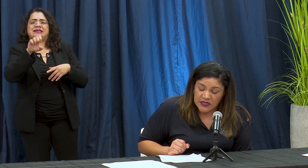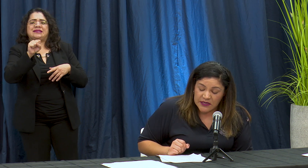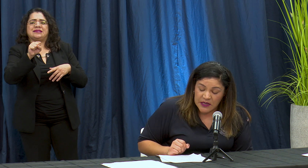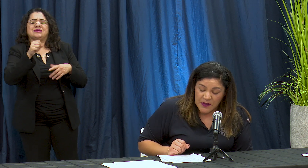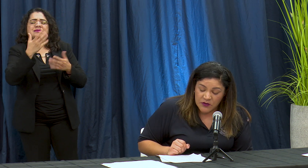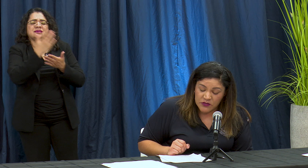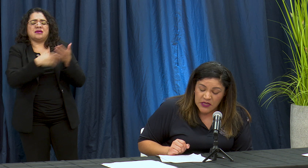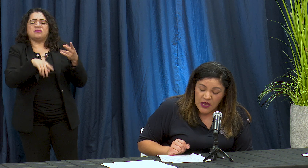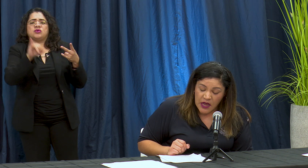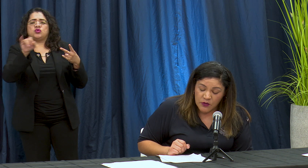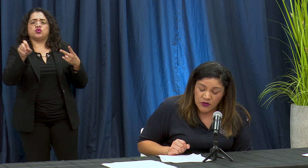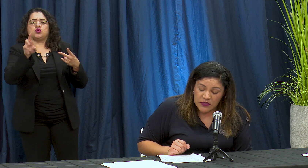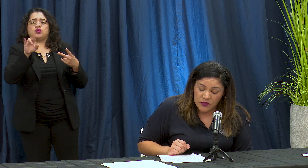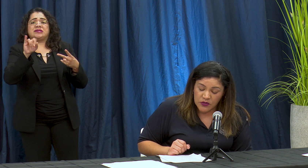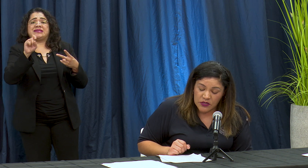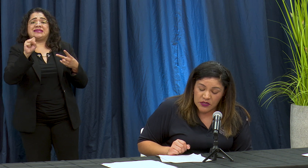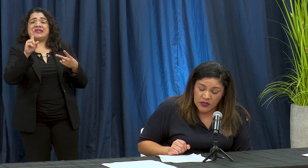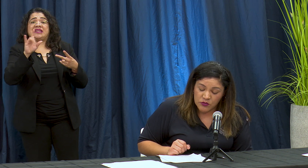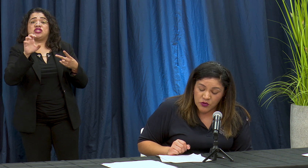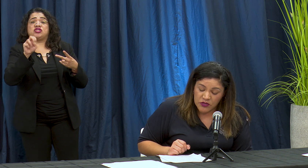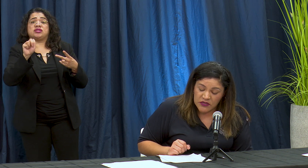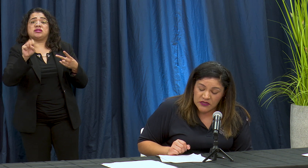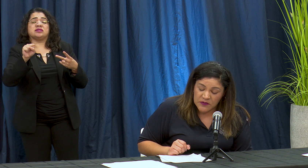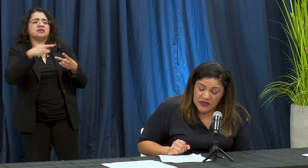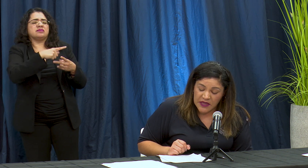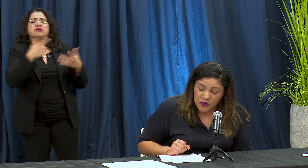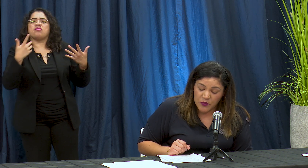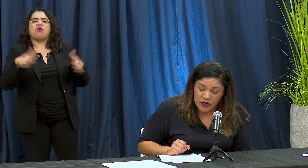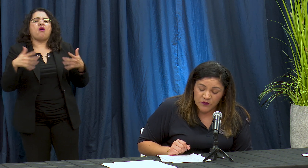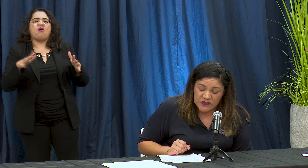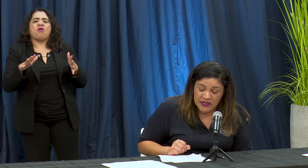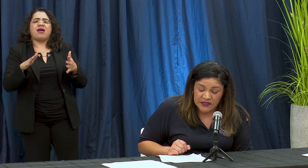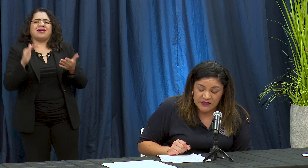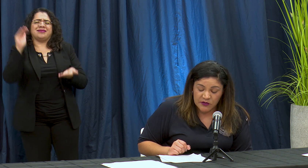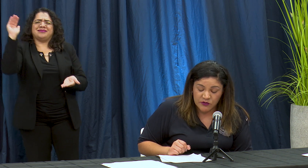de la etapa dass on ritmo y en un Orden determine oddo por el oficial de salud